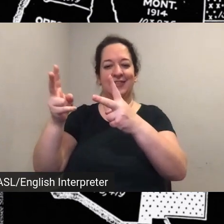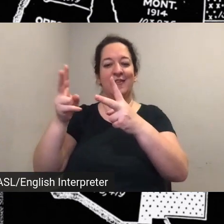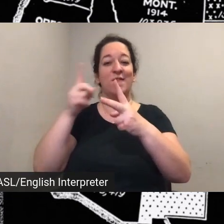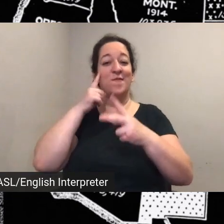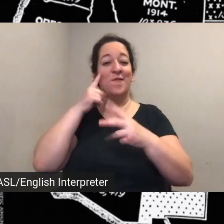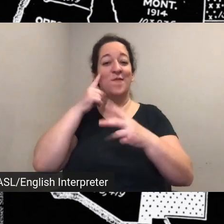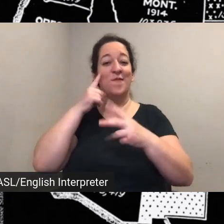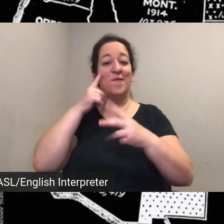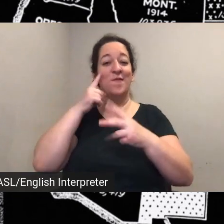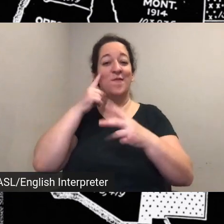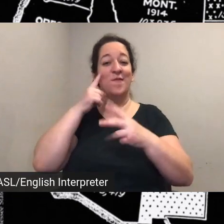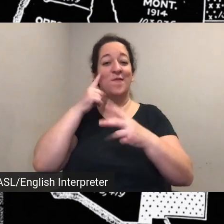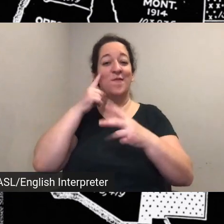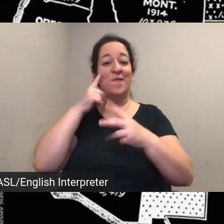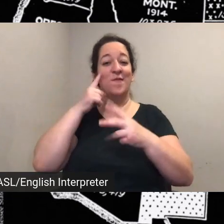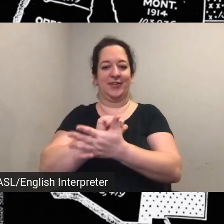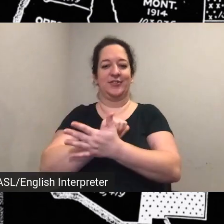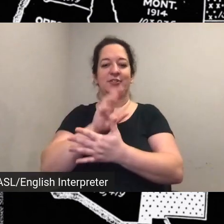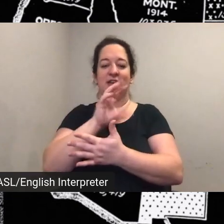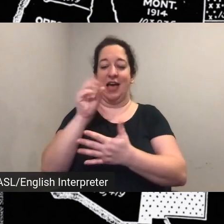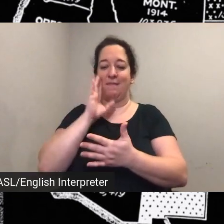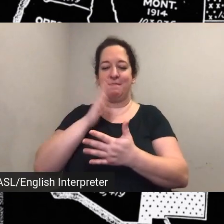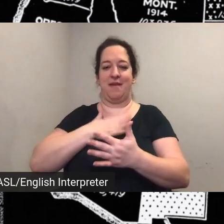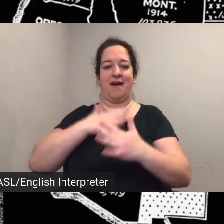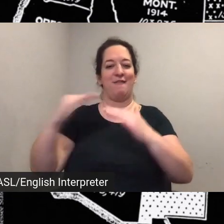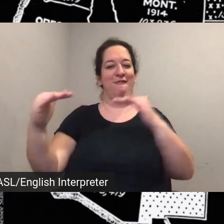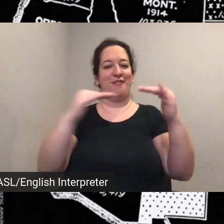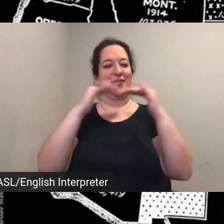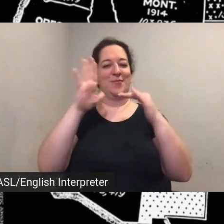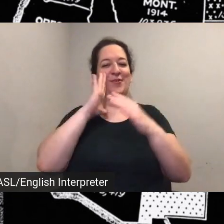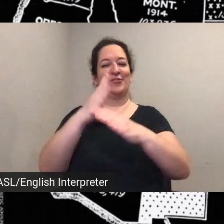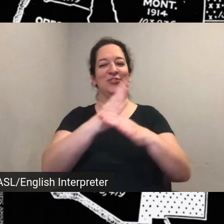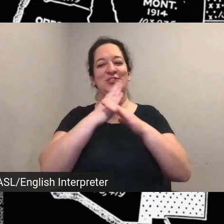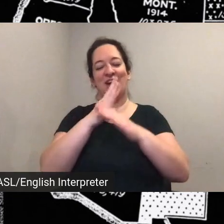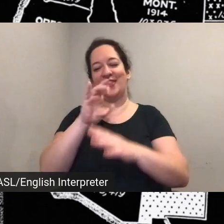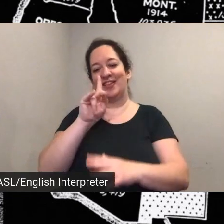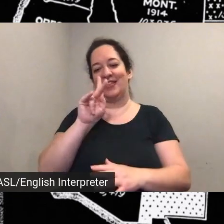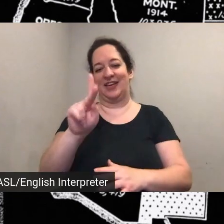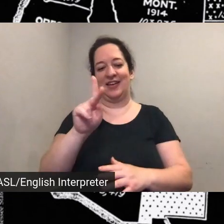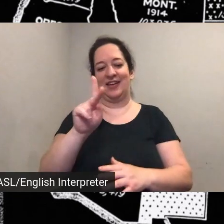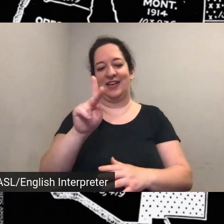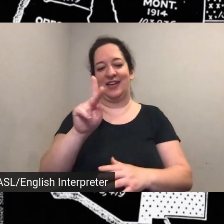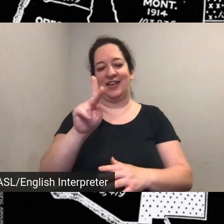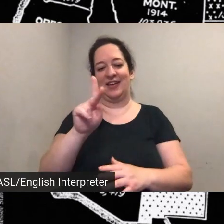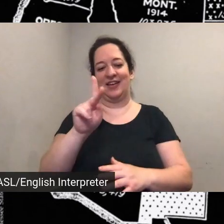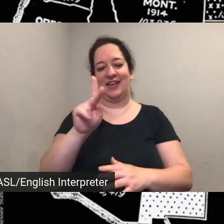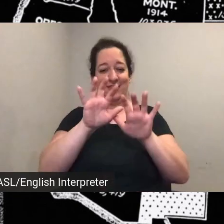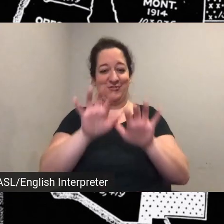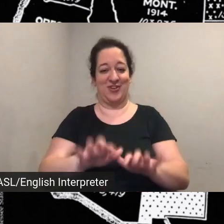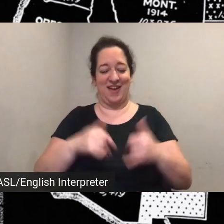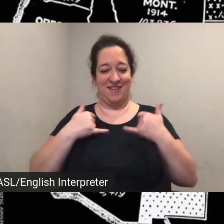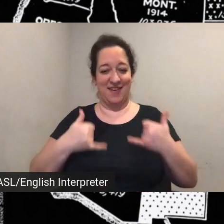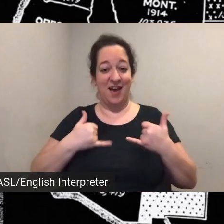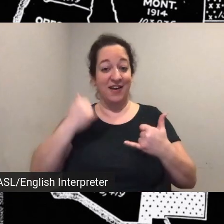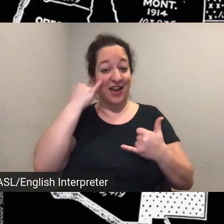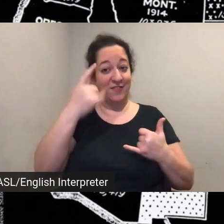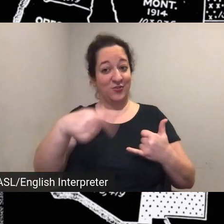this event my colleagues can share that link in the chat now and if you want to join us again